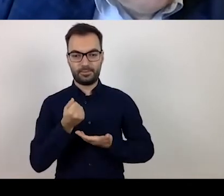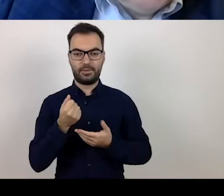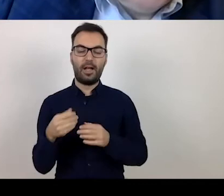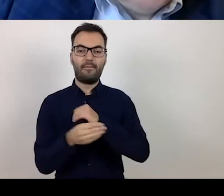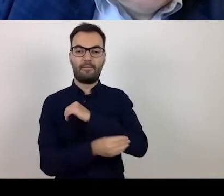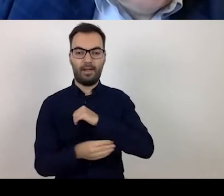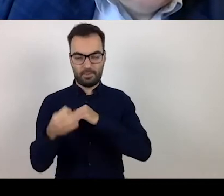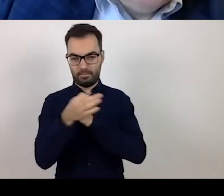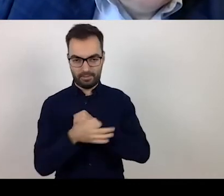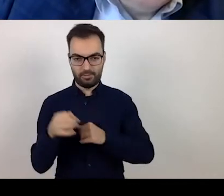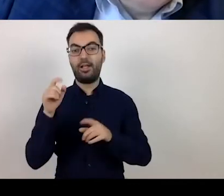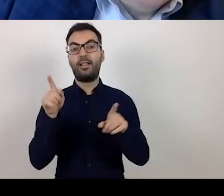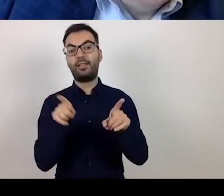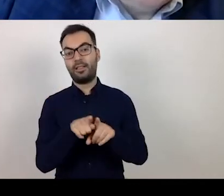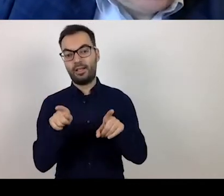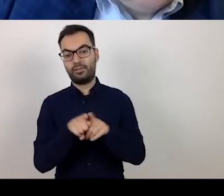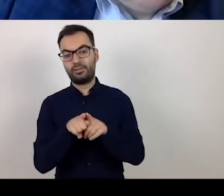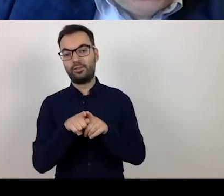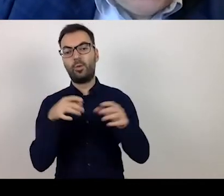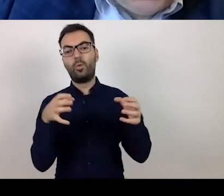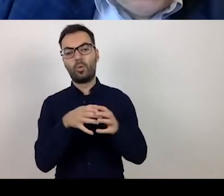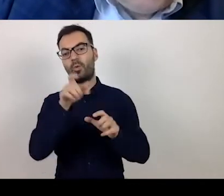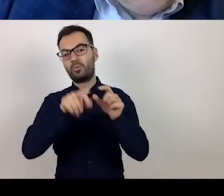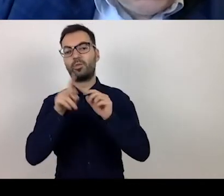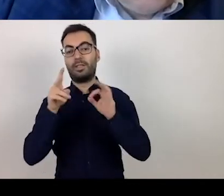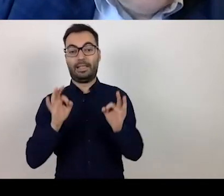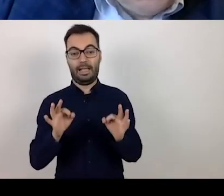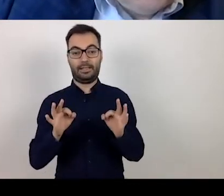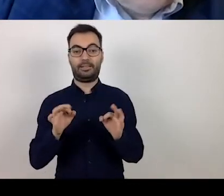and also those who now use them, and those who will do so.